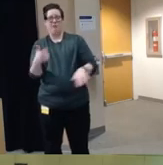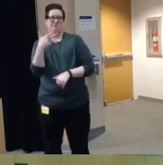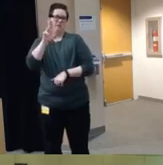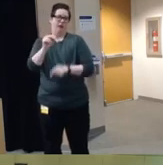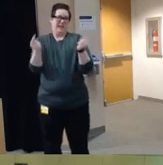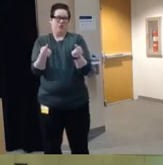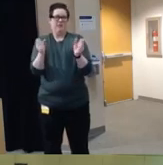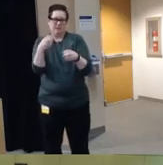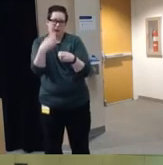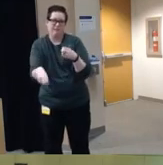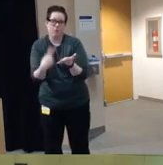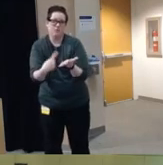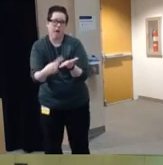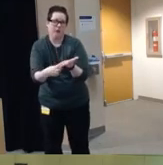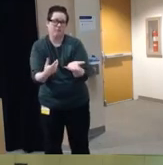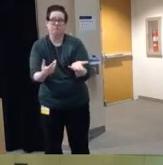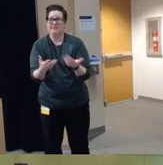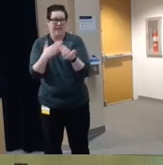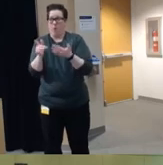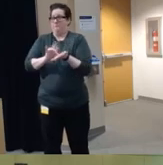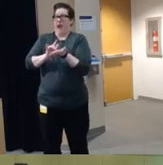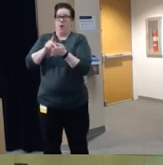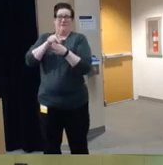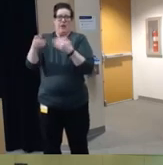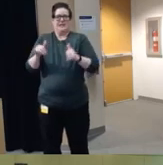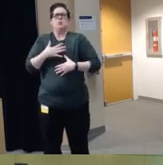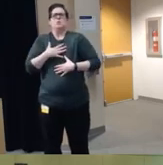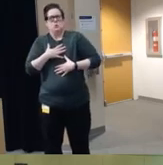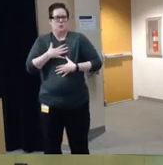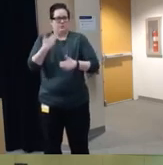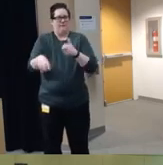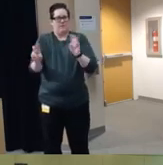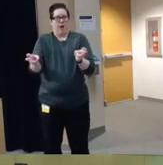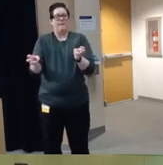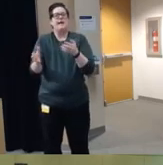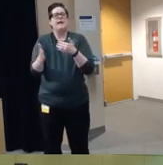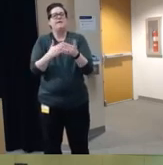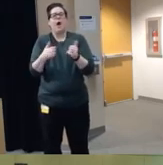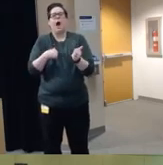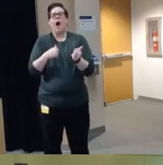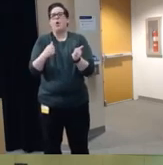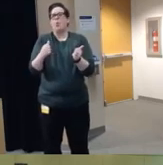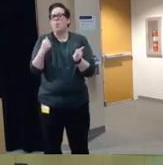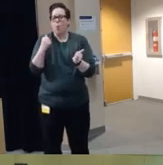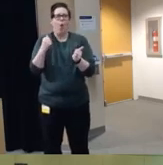to talk about um even for medical professionals um so although I won't be presenting any um slides